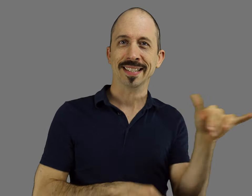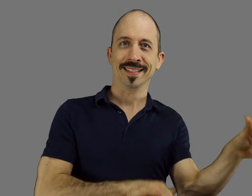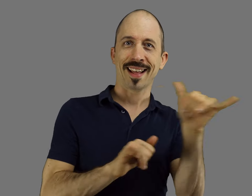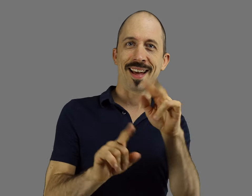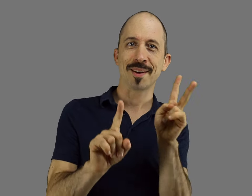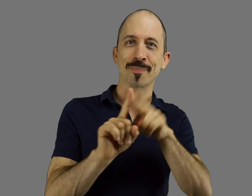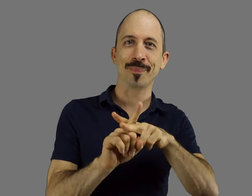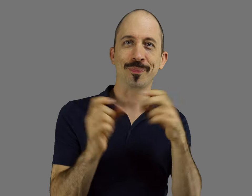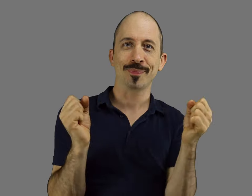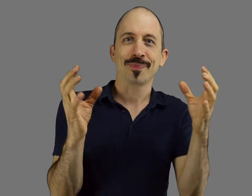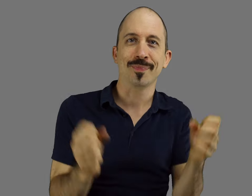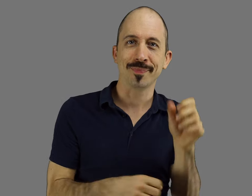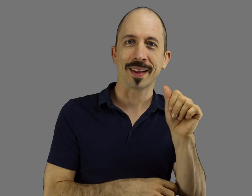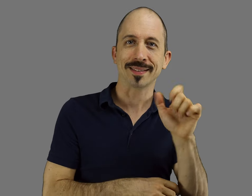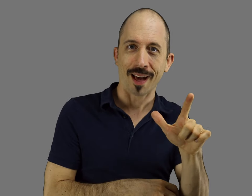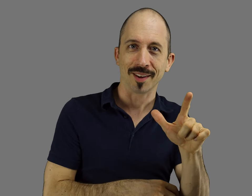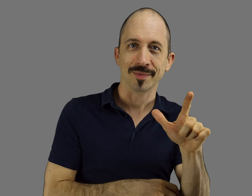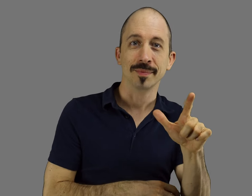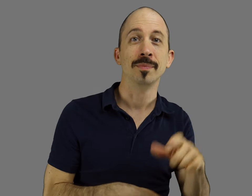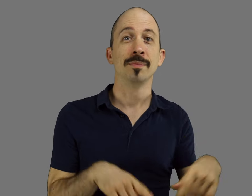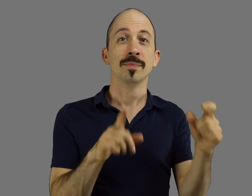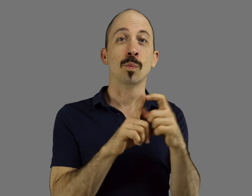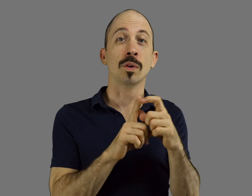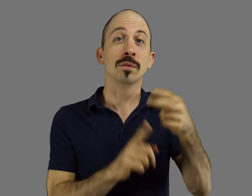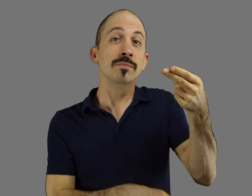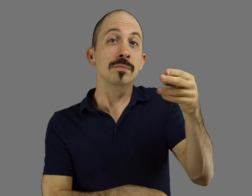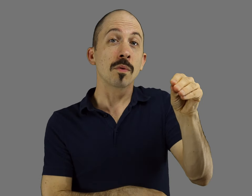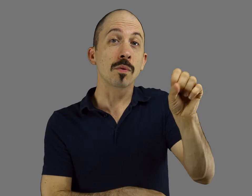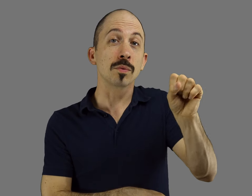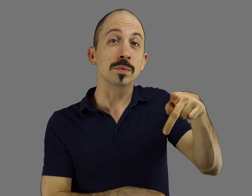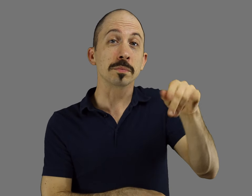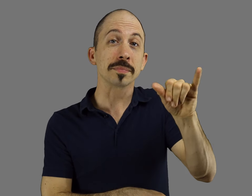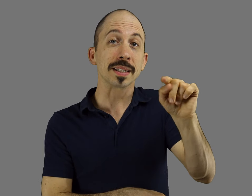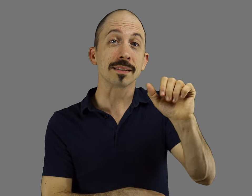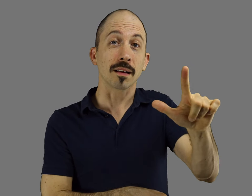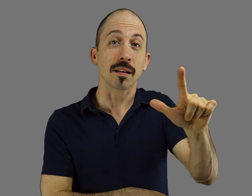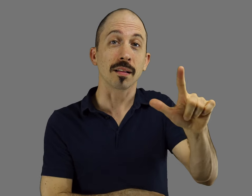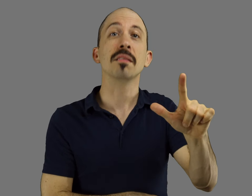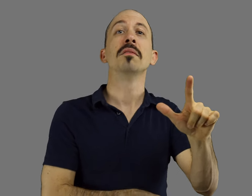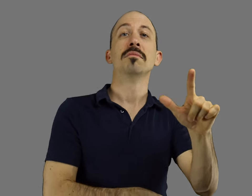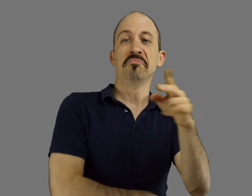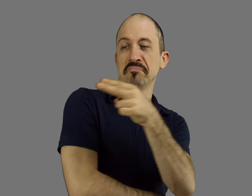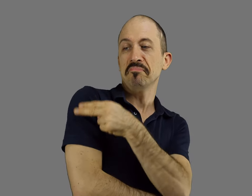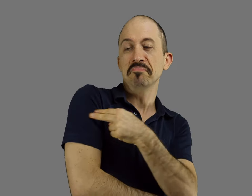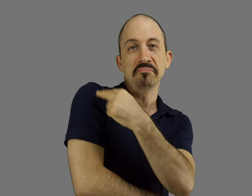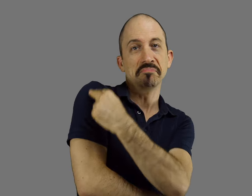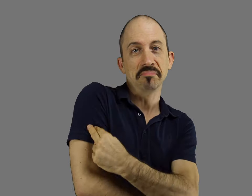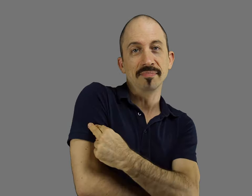This same distinction applies to ASL. The word, HOSPITAL, (indicates sign);